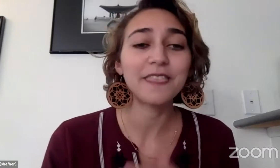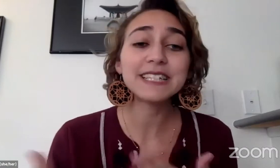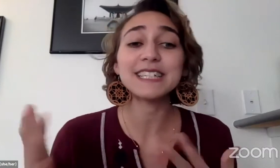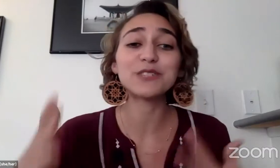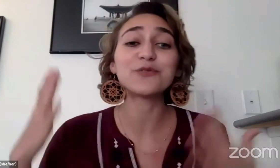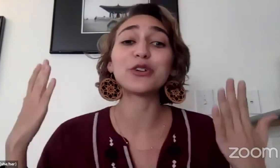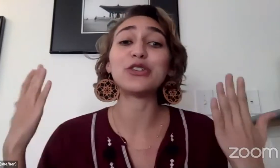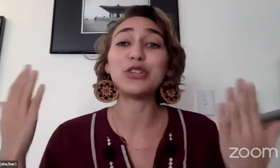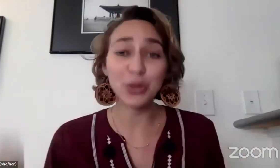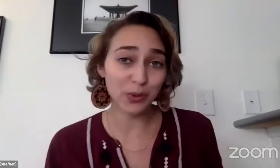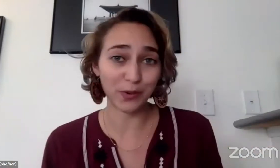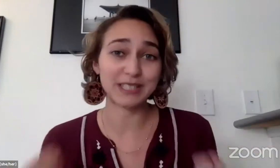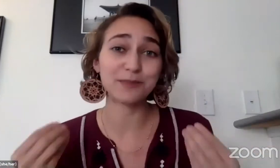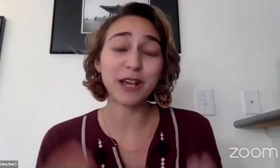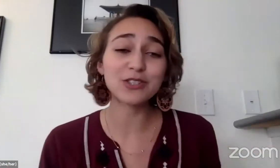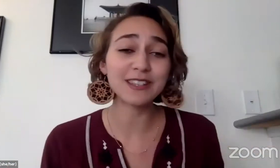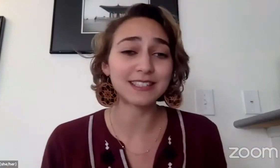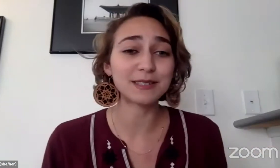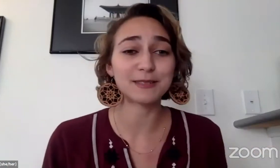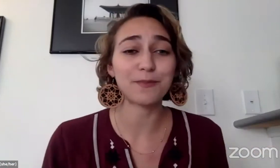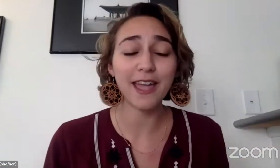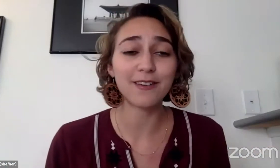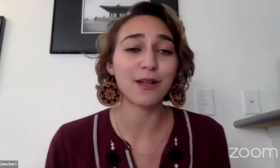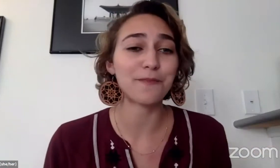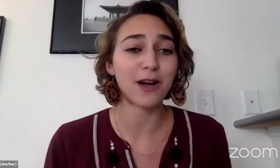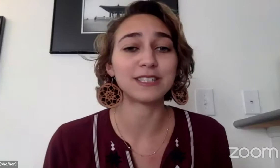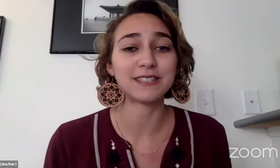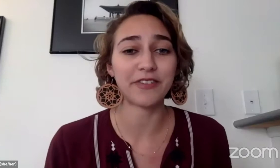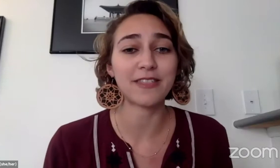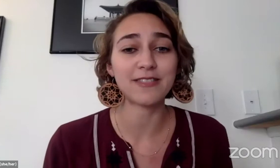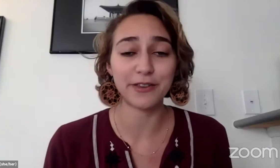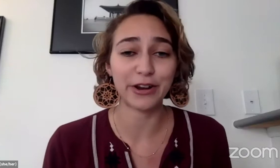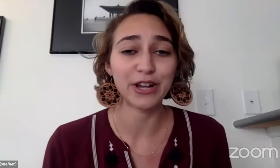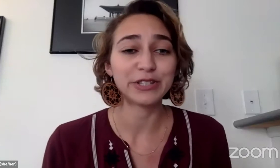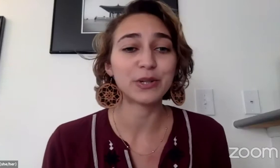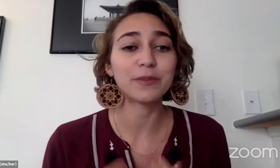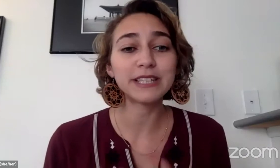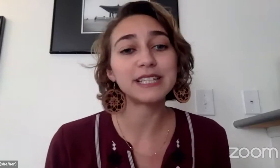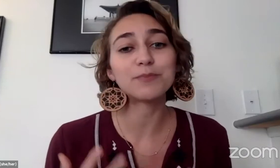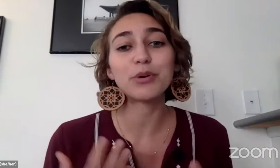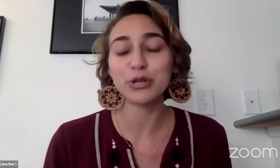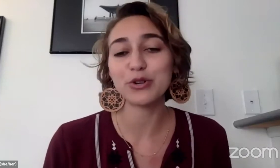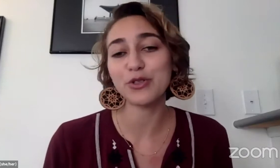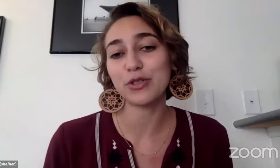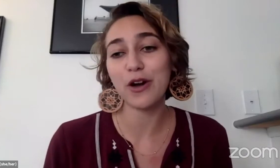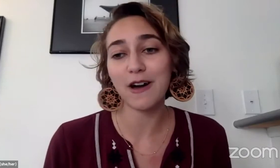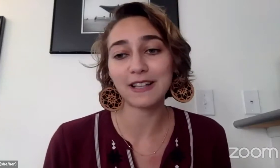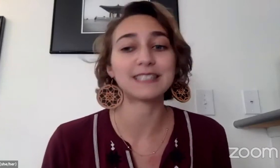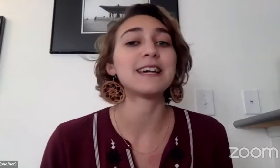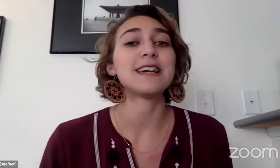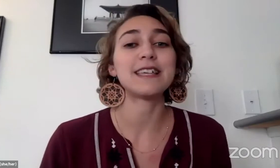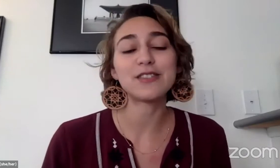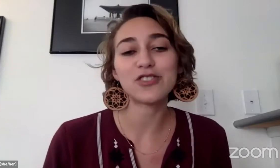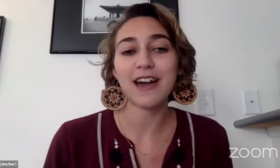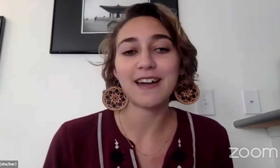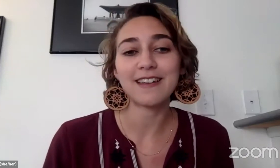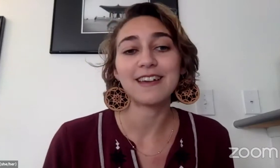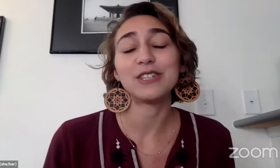This is for you, especially this panel about civic theater. So please put your thoughts in the chat.